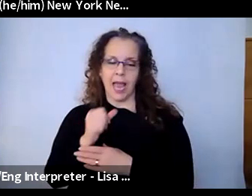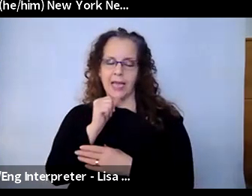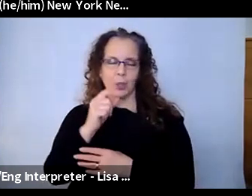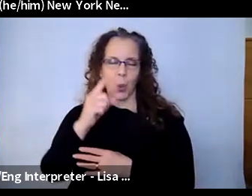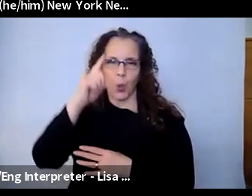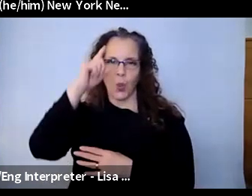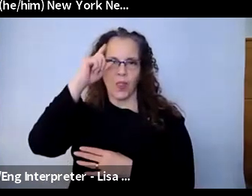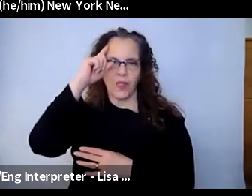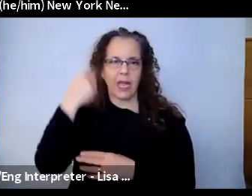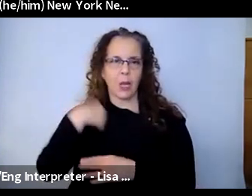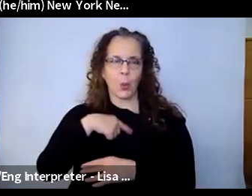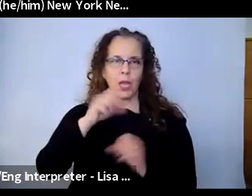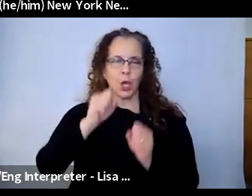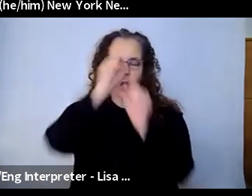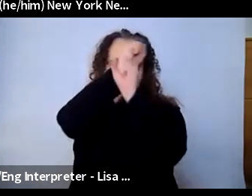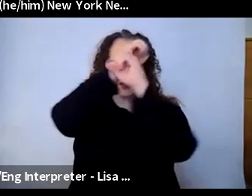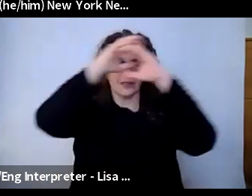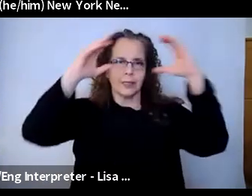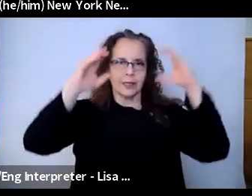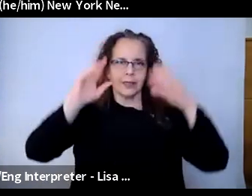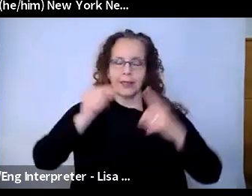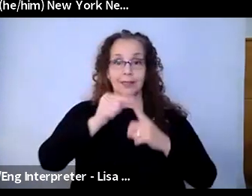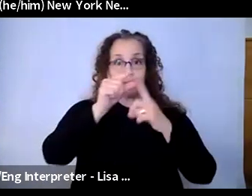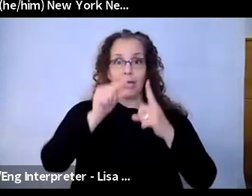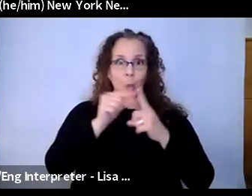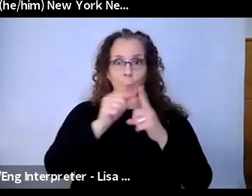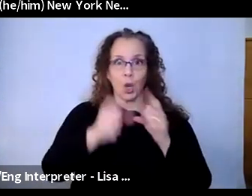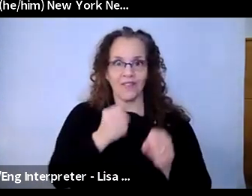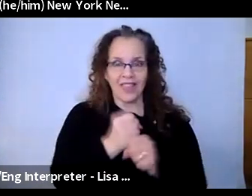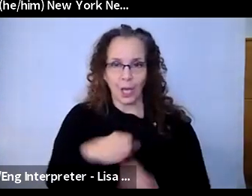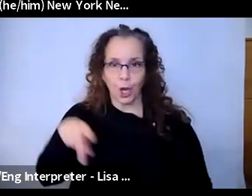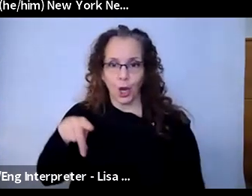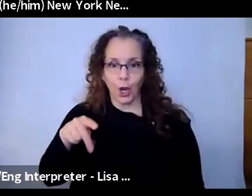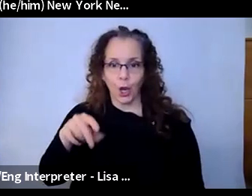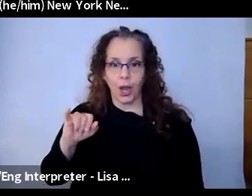year, right, and sort of show our resiliency and try new